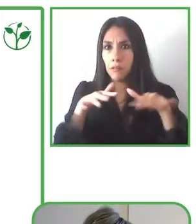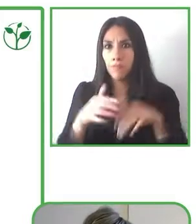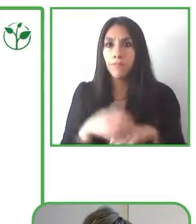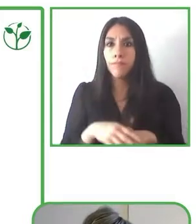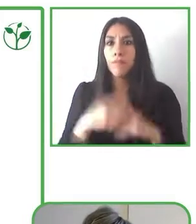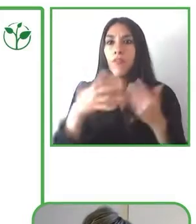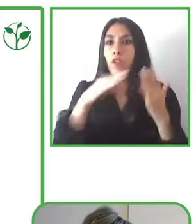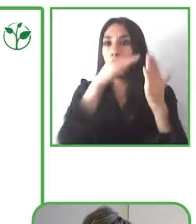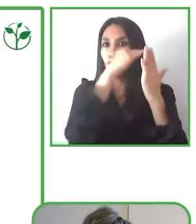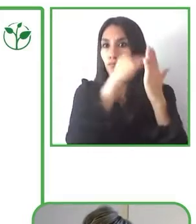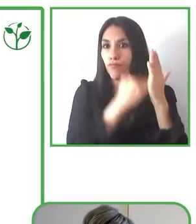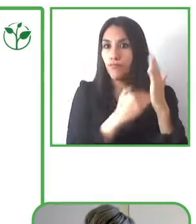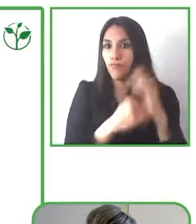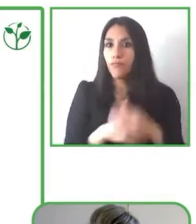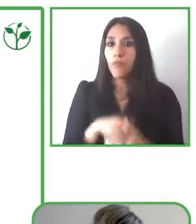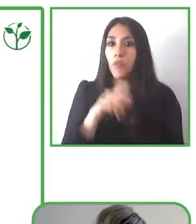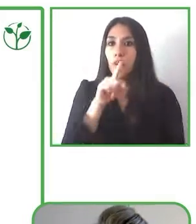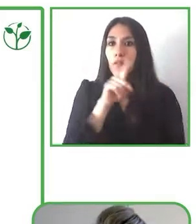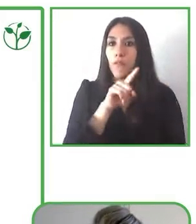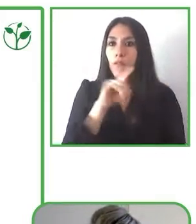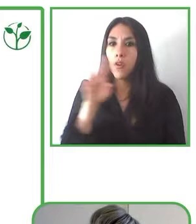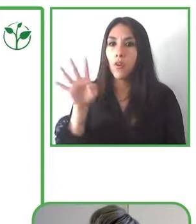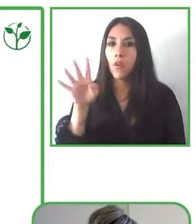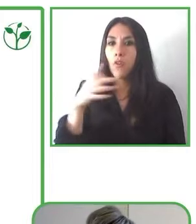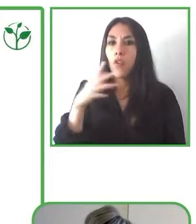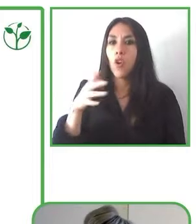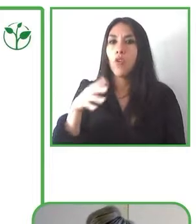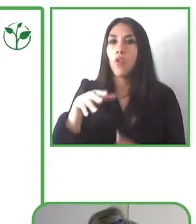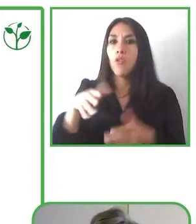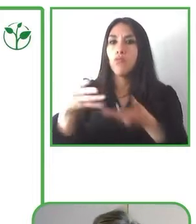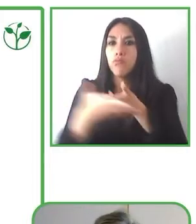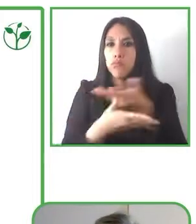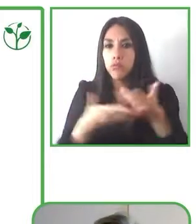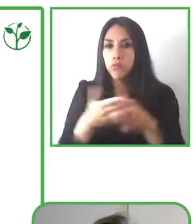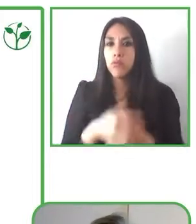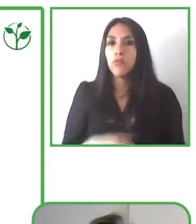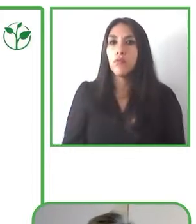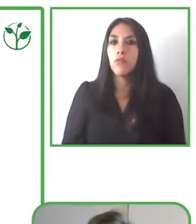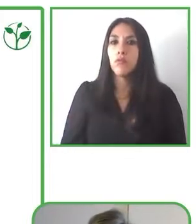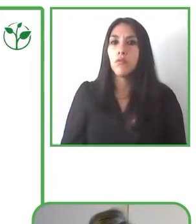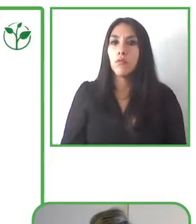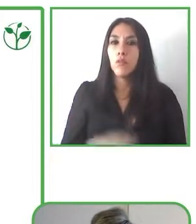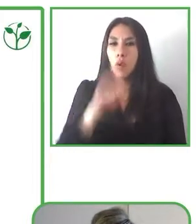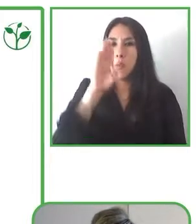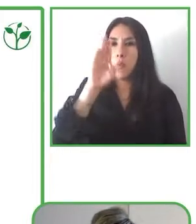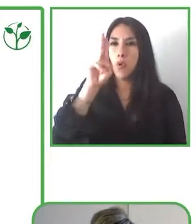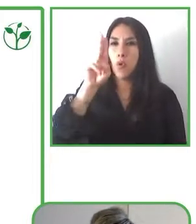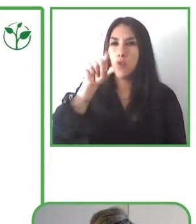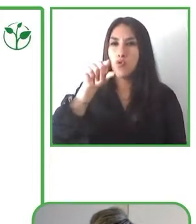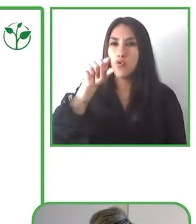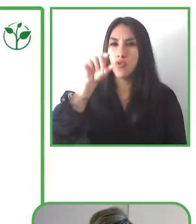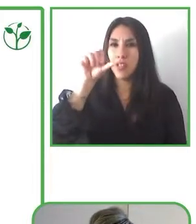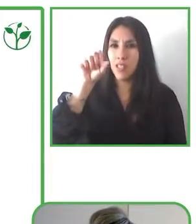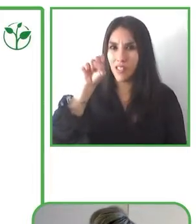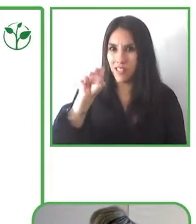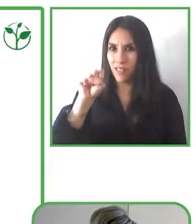done 14 updates through android and apple stores and we have solved or made 75